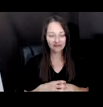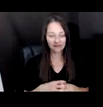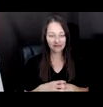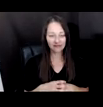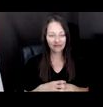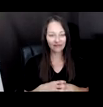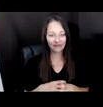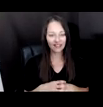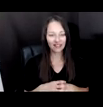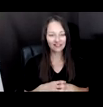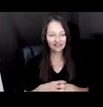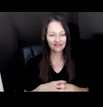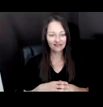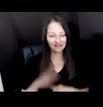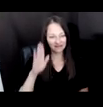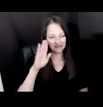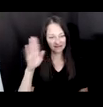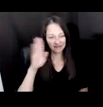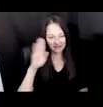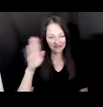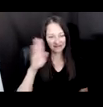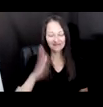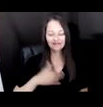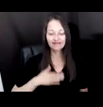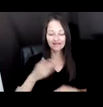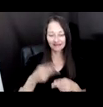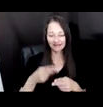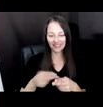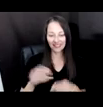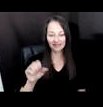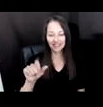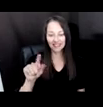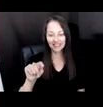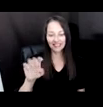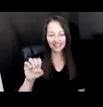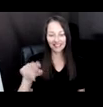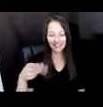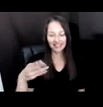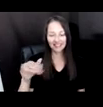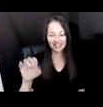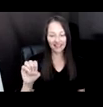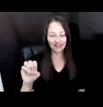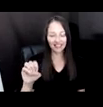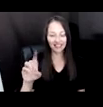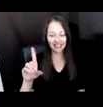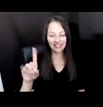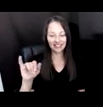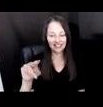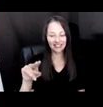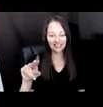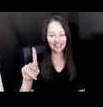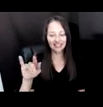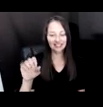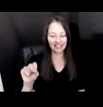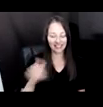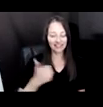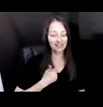HI, EVERYONE. MY NAME IS STEPHANIE DINKINS. I'M A TRANSMEDIA ARTIST AND KUSAMA PROFESSOR OF ART